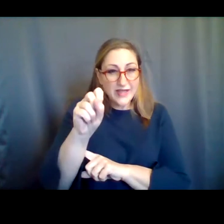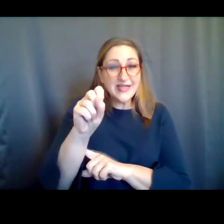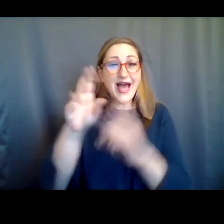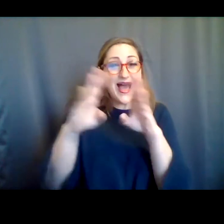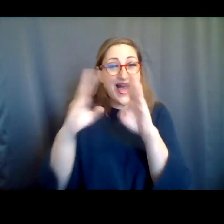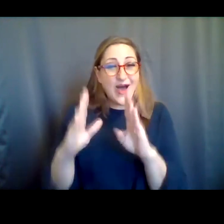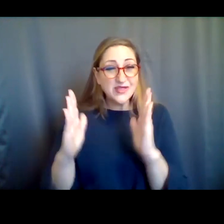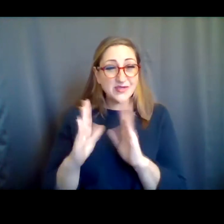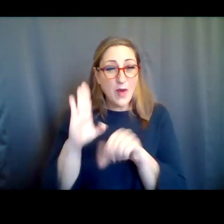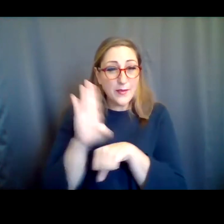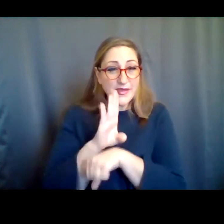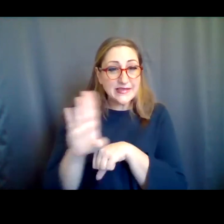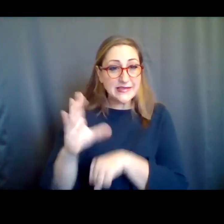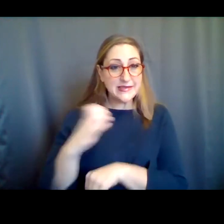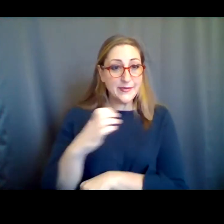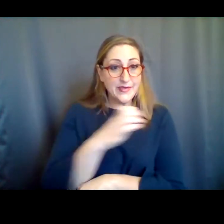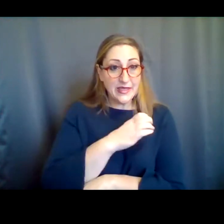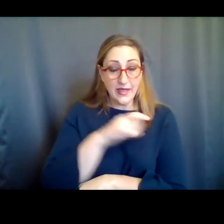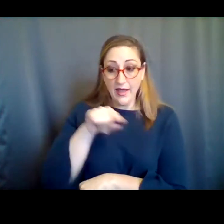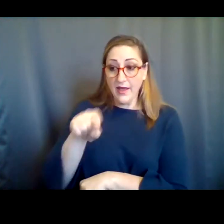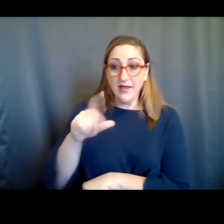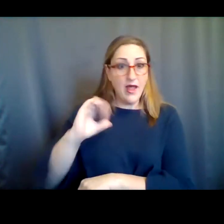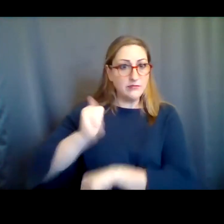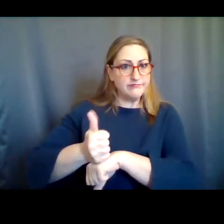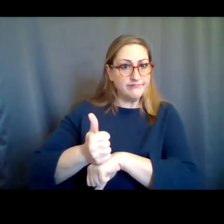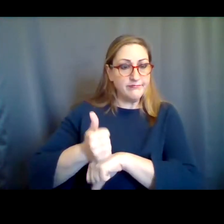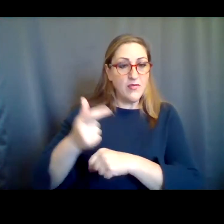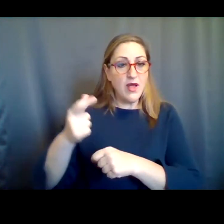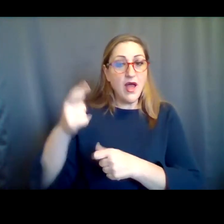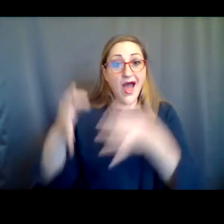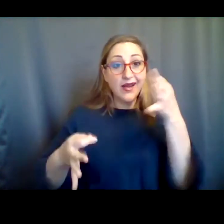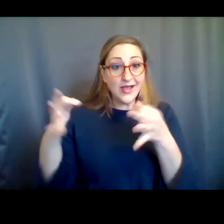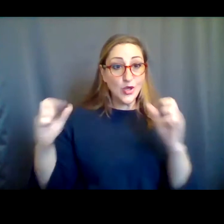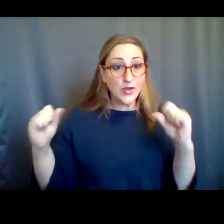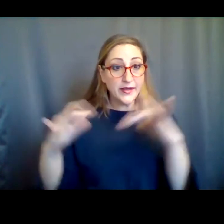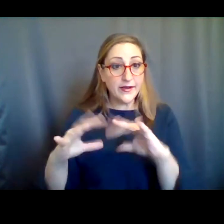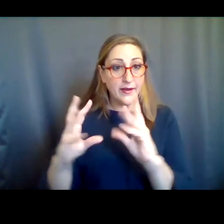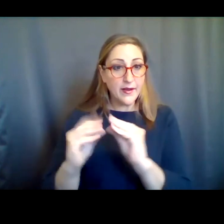House Small Business Committee. This Committee held a historic hearing yesterday on the power, the